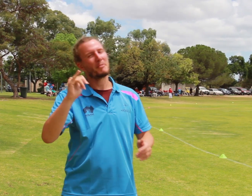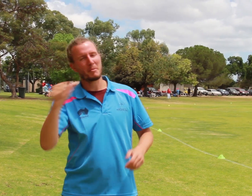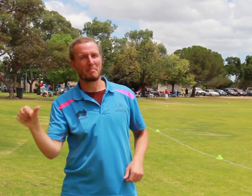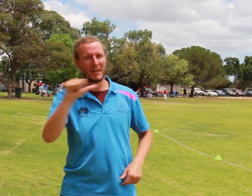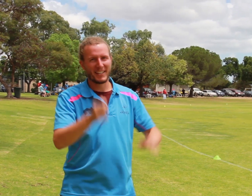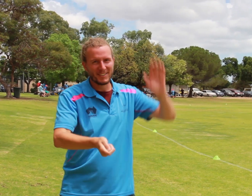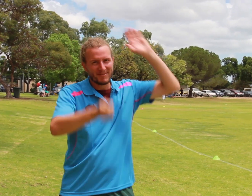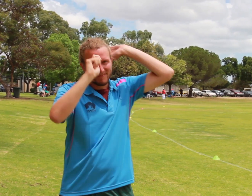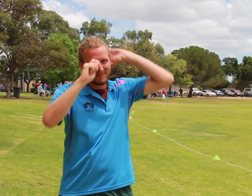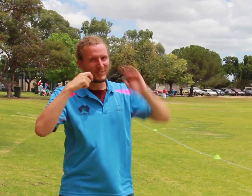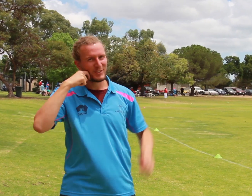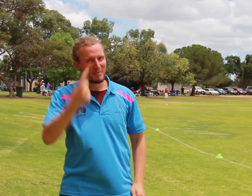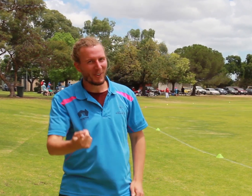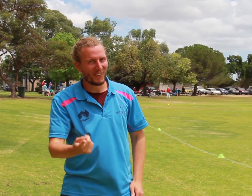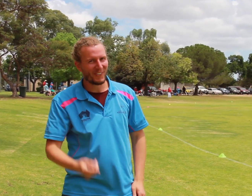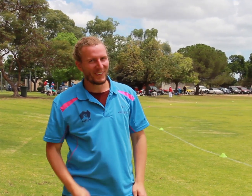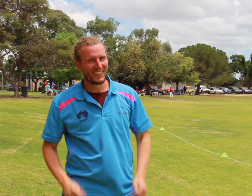So perhaps you’ll need to put your hats back on tomorrow!